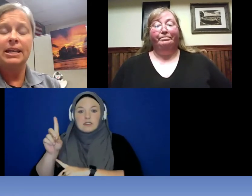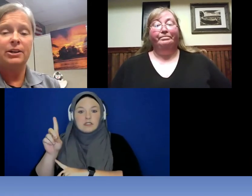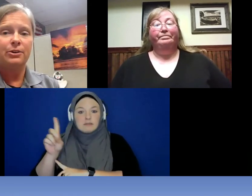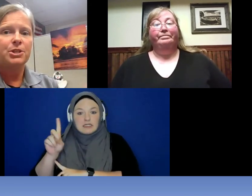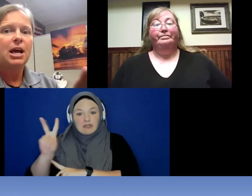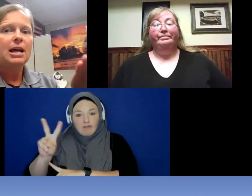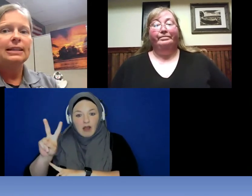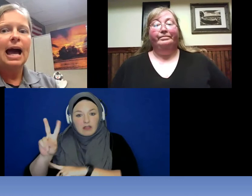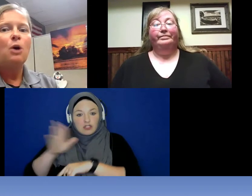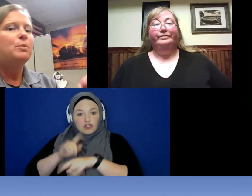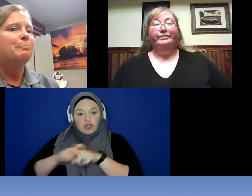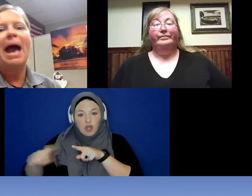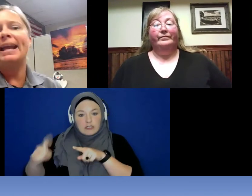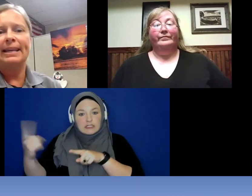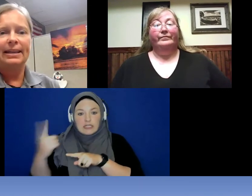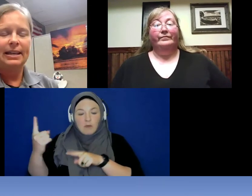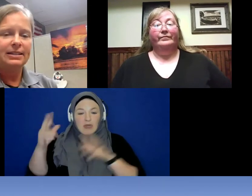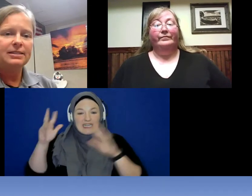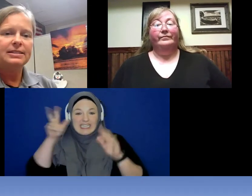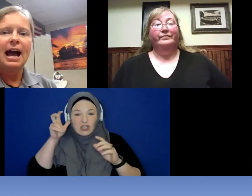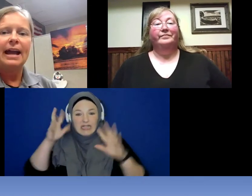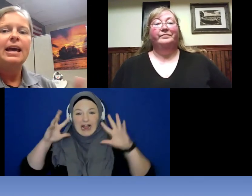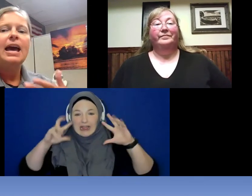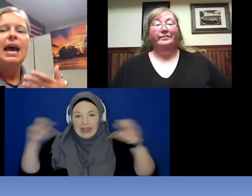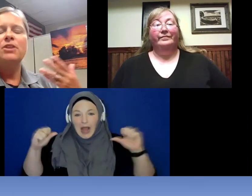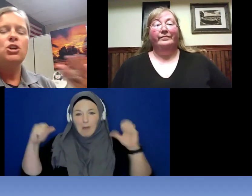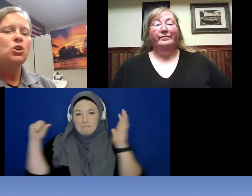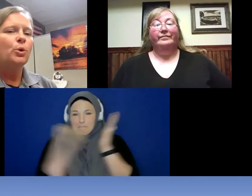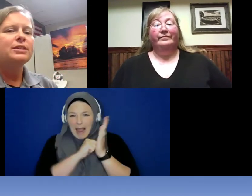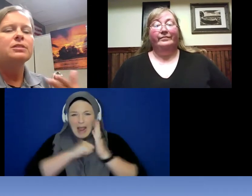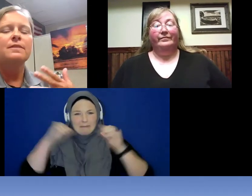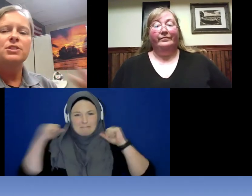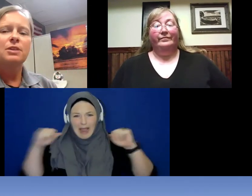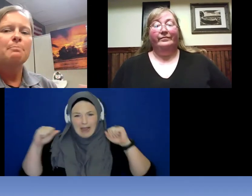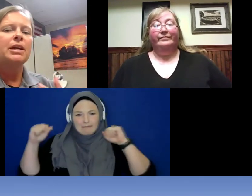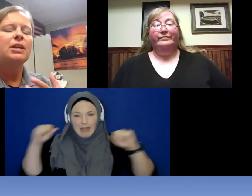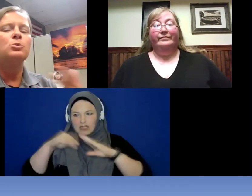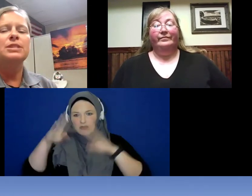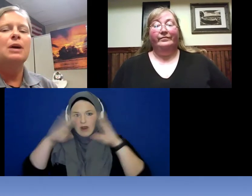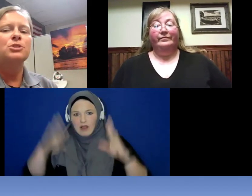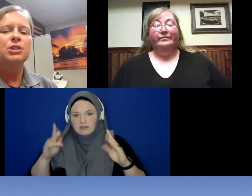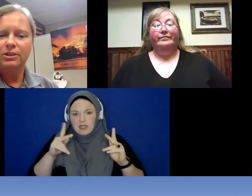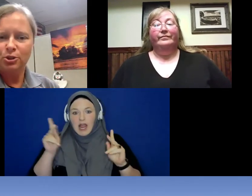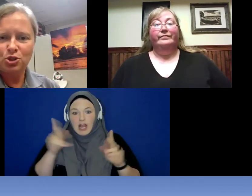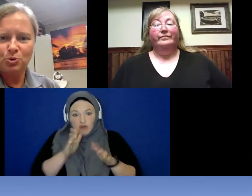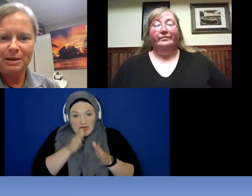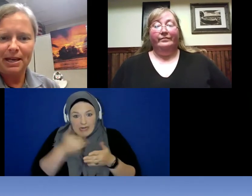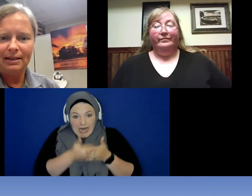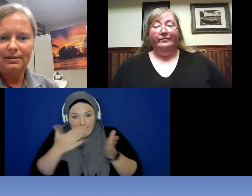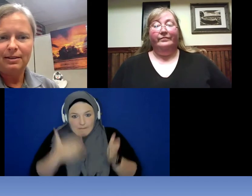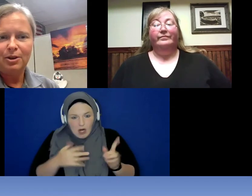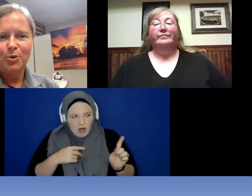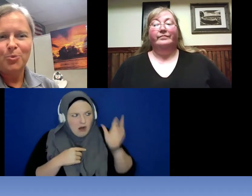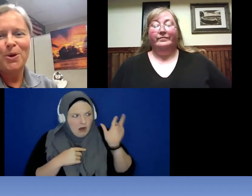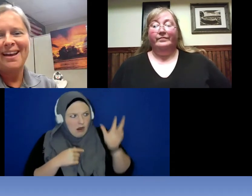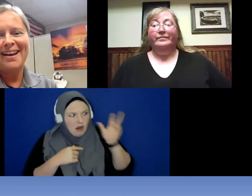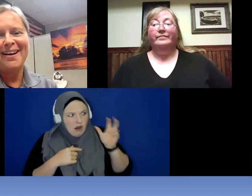hears loud banging inside and the noises of somebody who sounds like they are screaming.